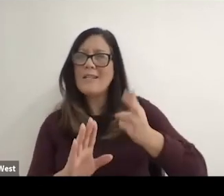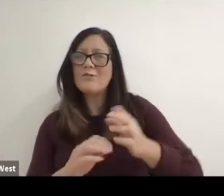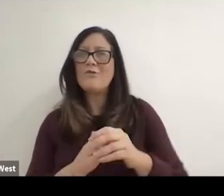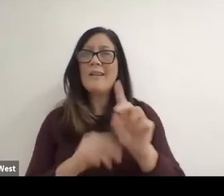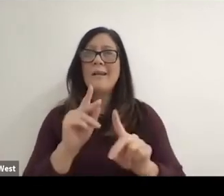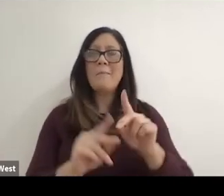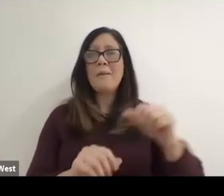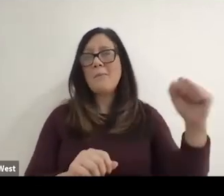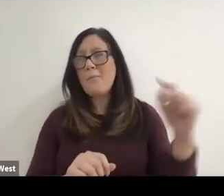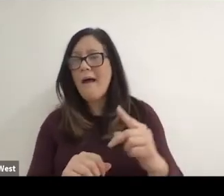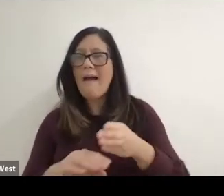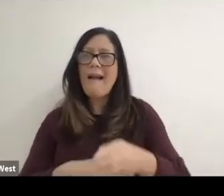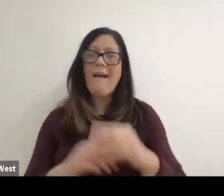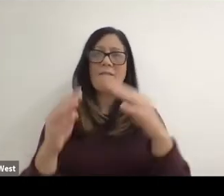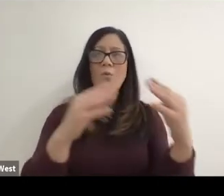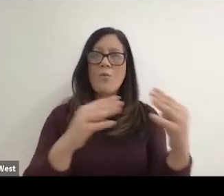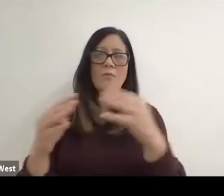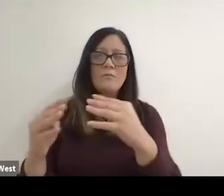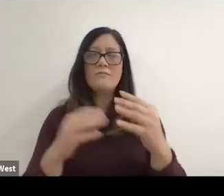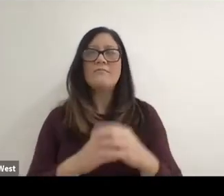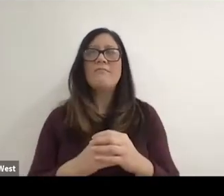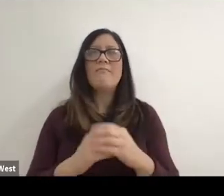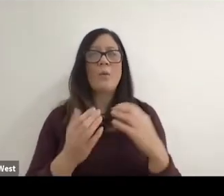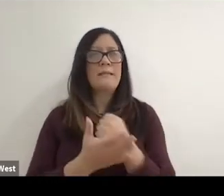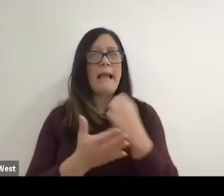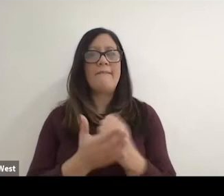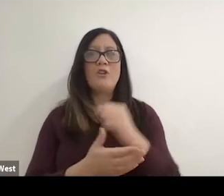You know folks are coming back injured from from the war and were wanting